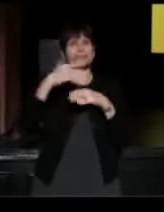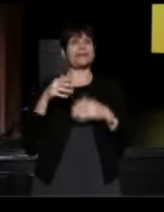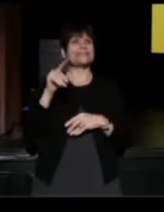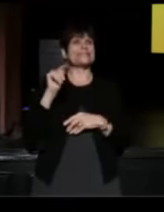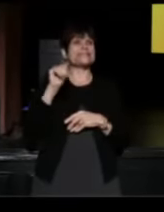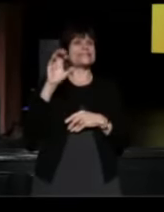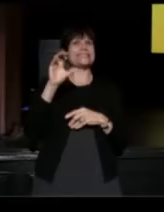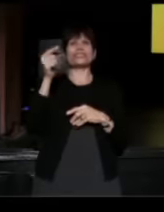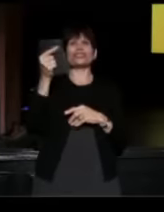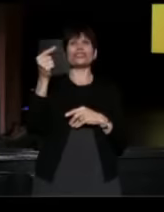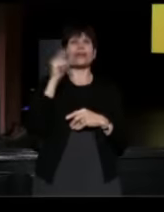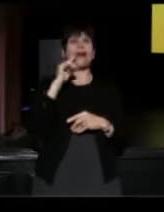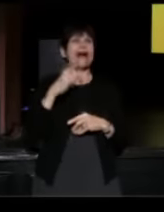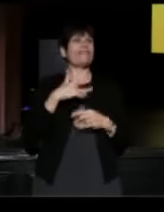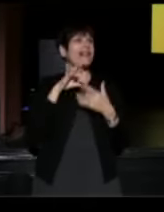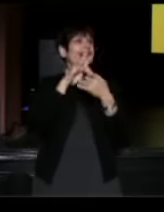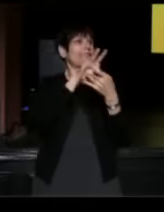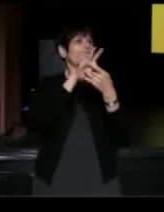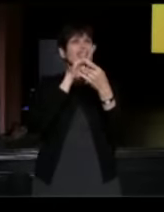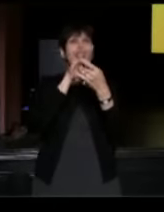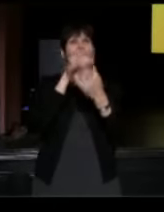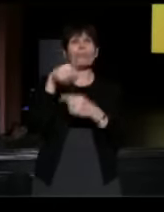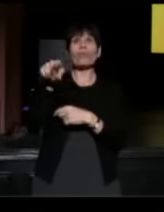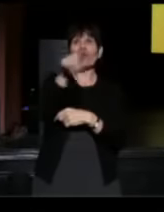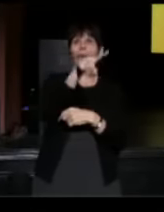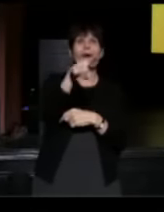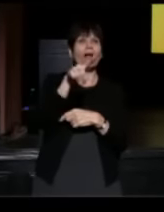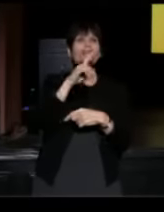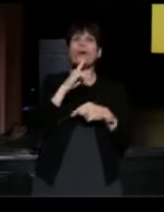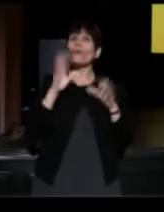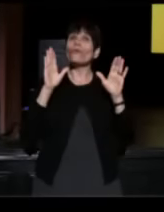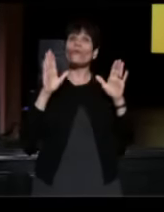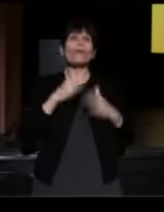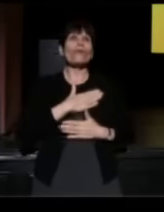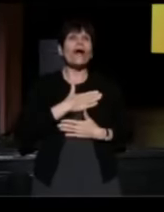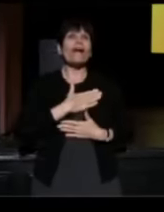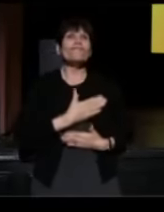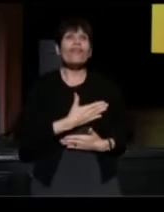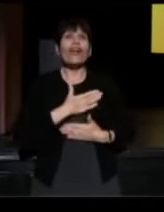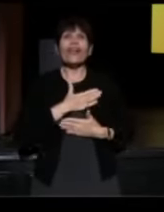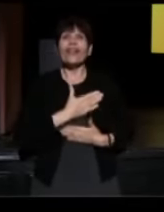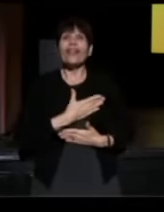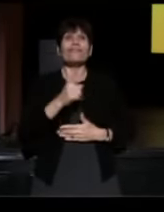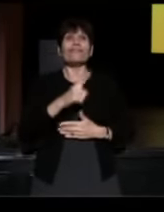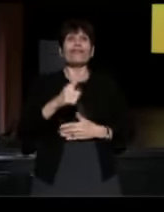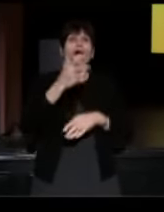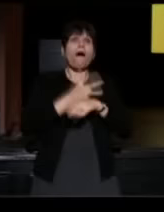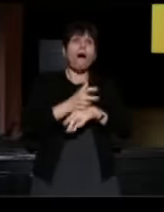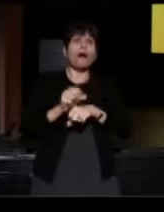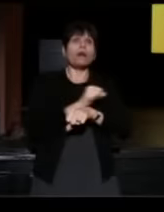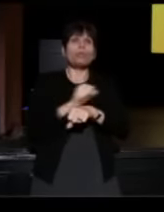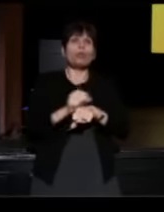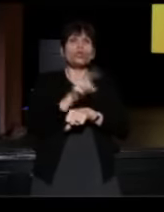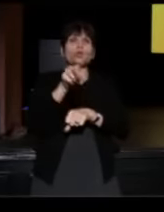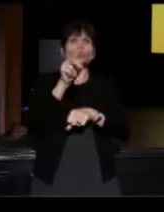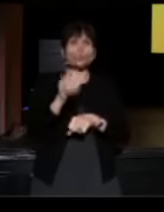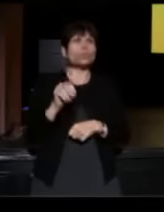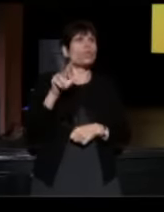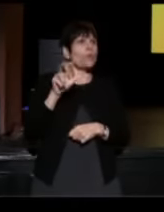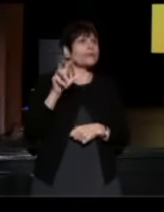I feel such kinship with you all and so greatful for the hard work you do 365 days a year and nights a year